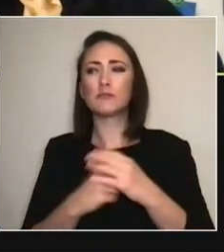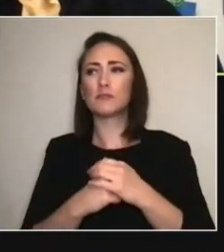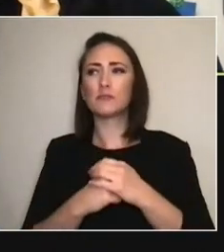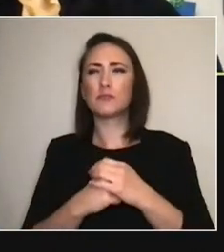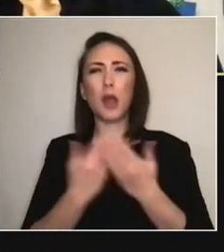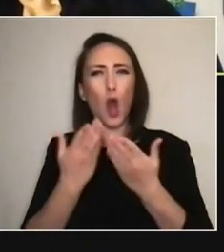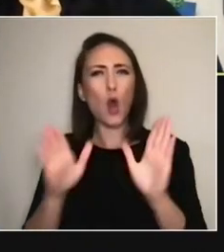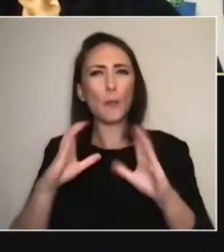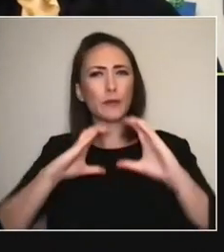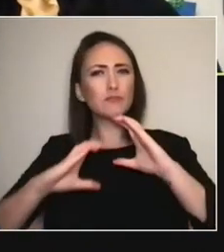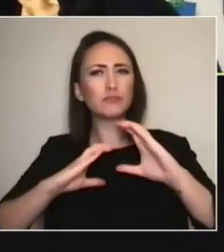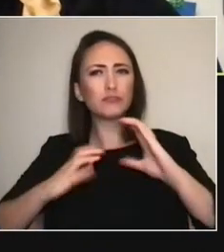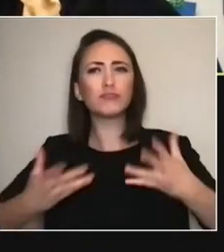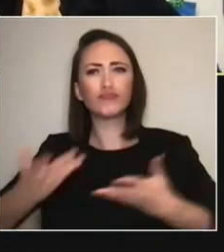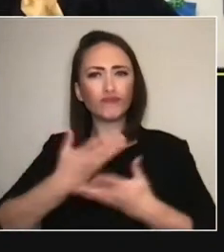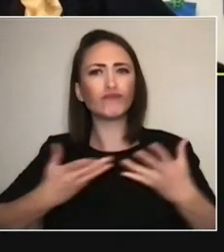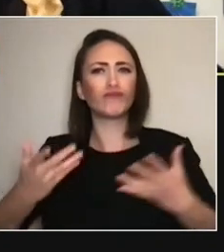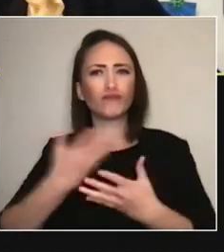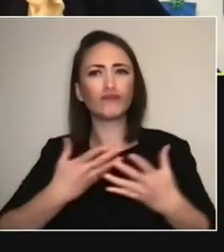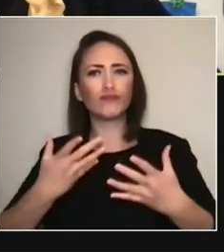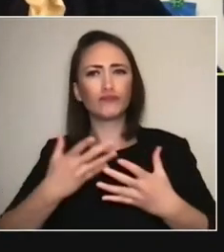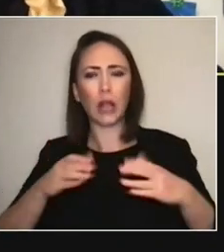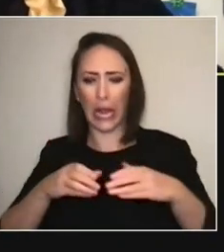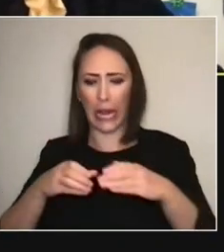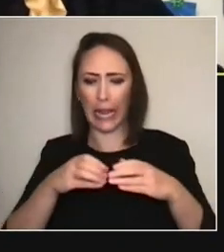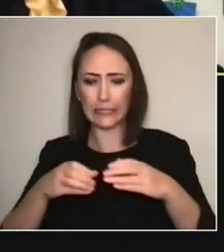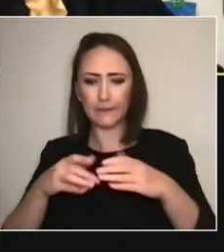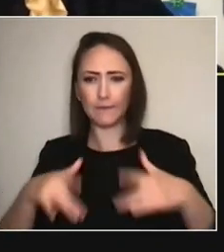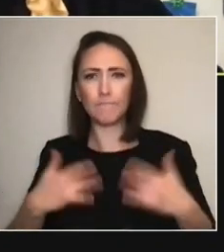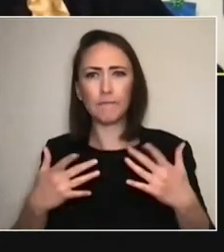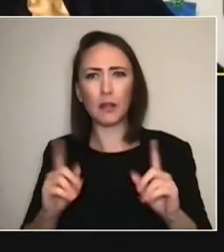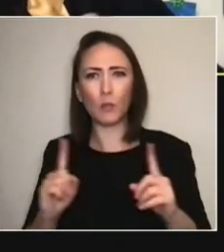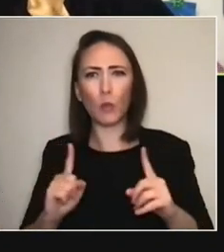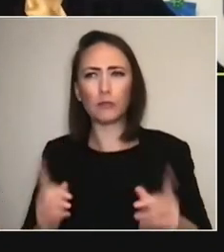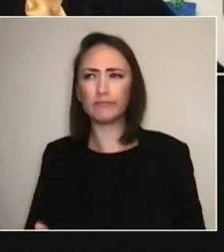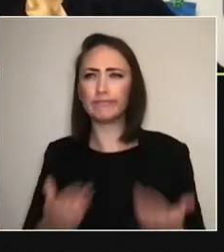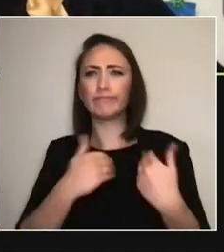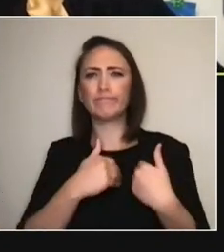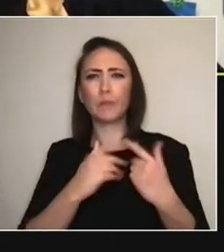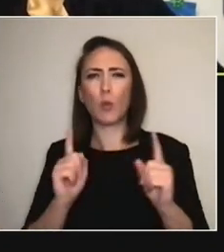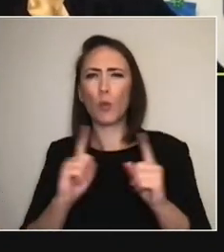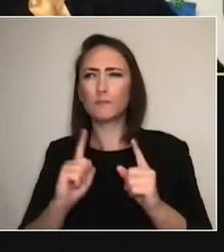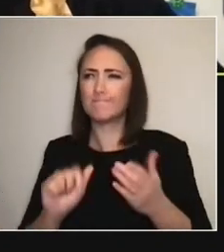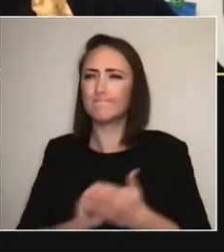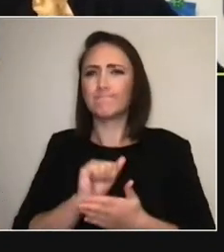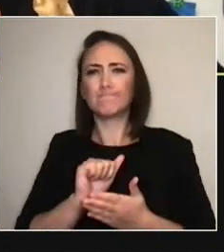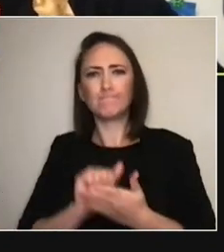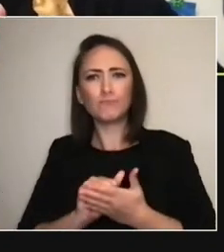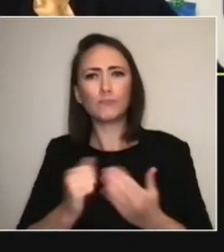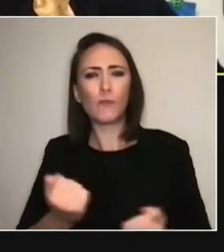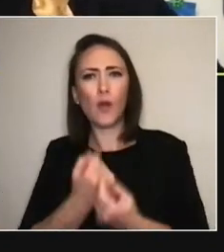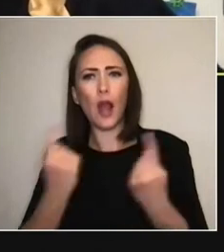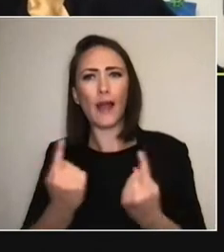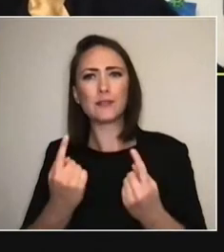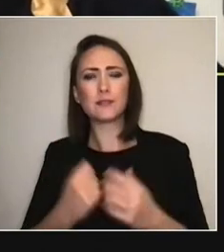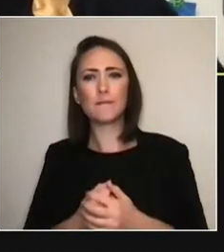'This is what we wanna do. This feels right for us, 'as a Collective. 'We feel as though, because of the nature of this exhibition,